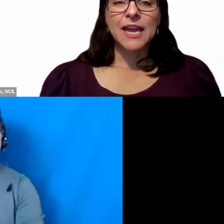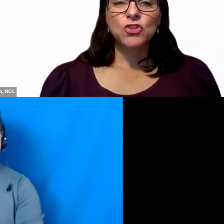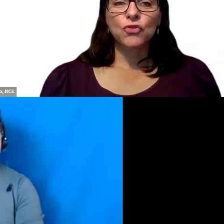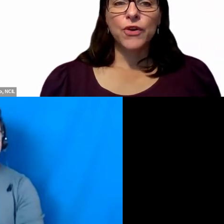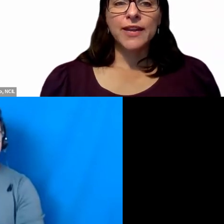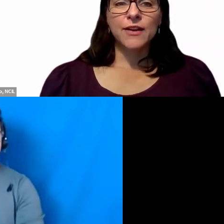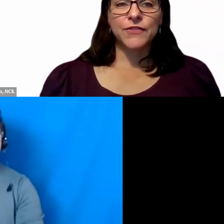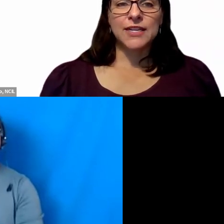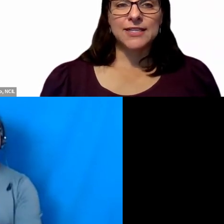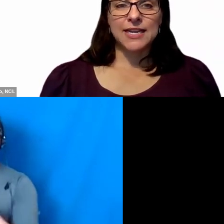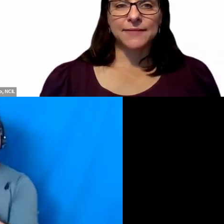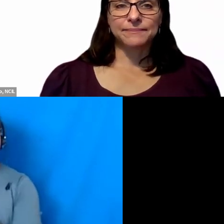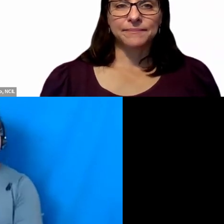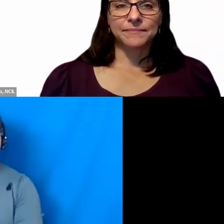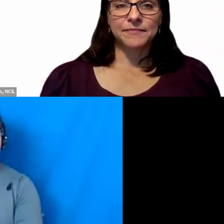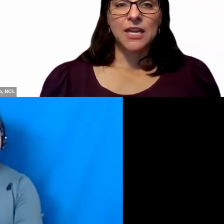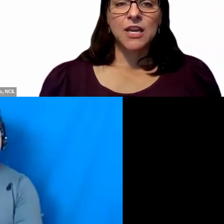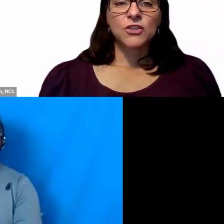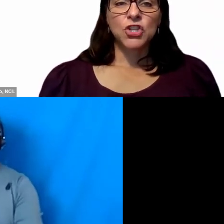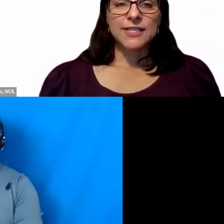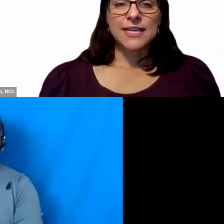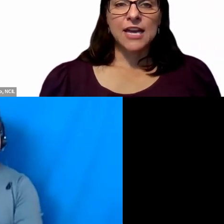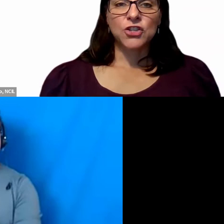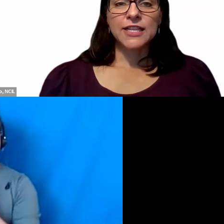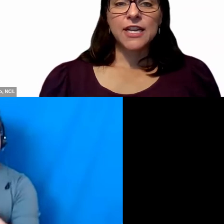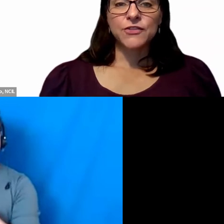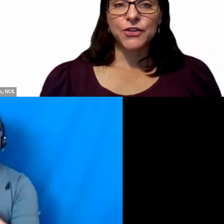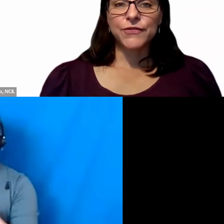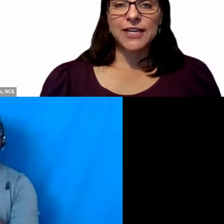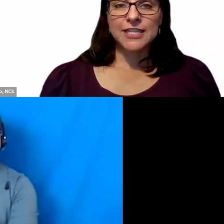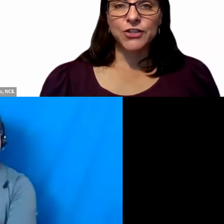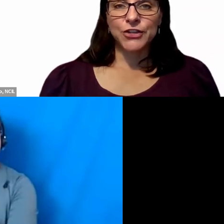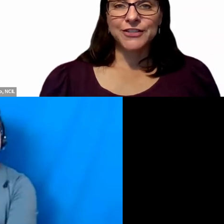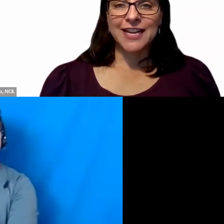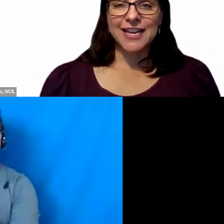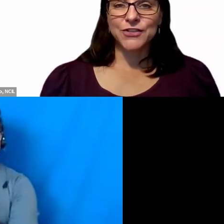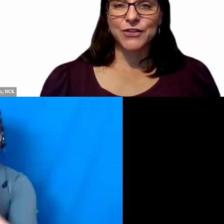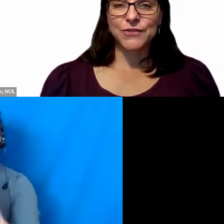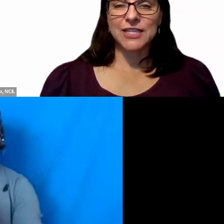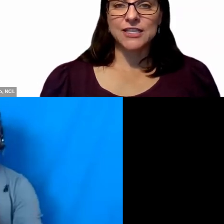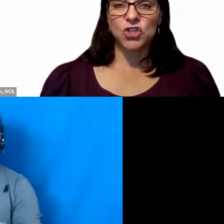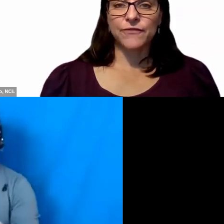and Troy of Phoenix City. she is a nationally, certified teacher and has served in Jefferson